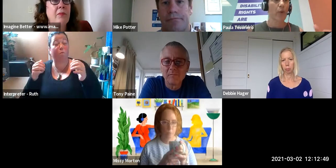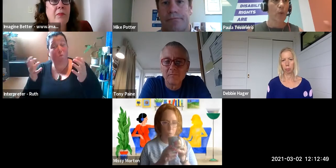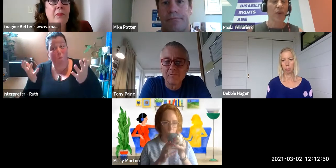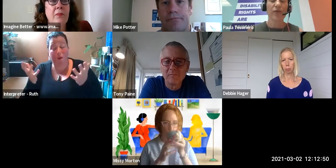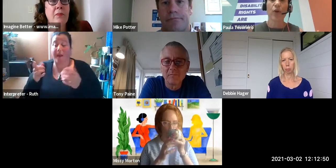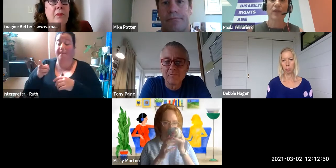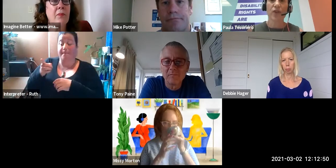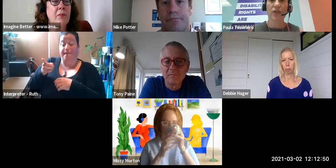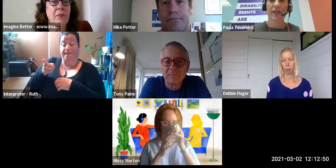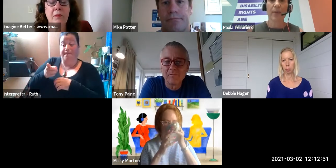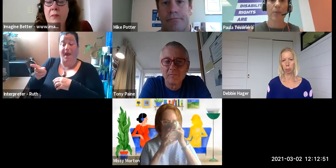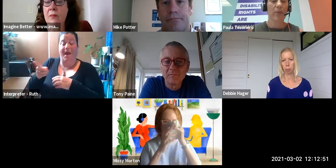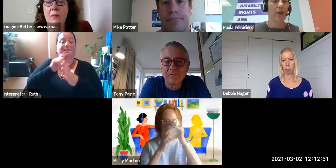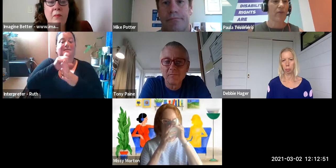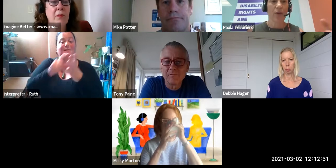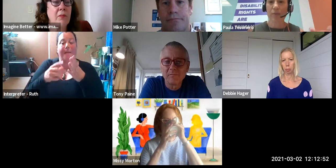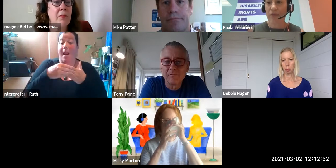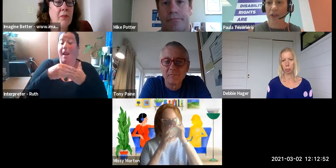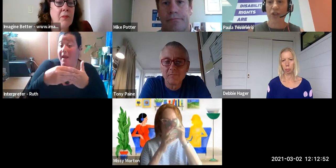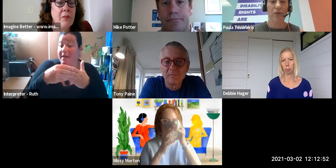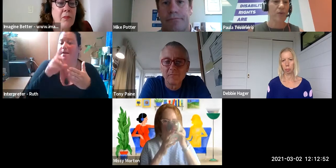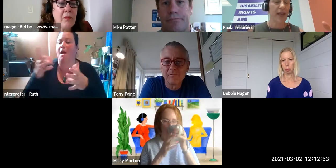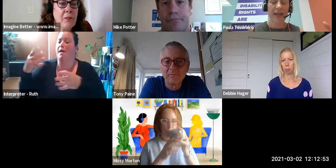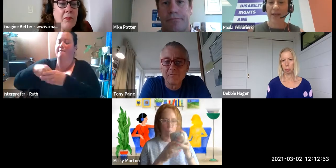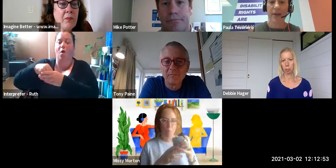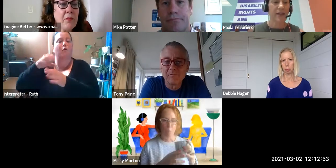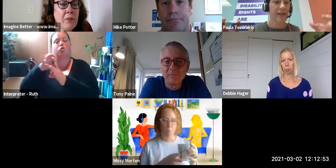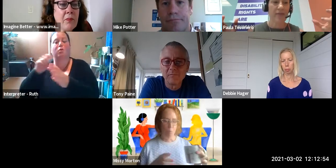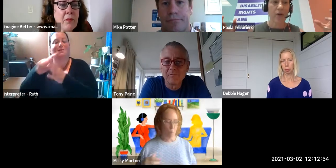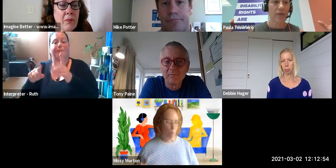but it also involves non-disabled people. It involves professionals, academics ... it